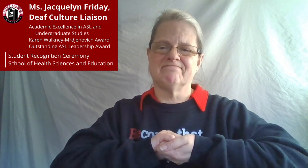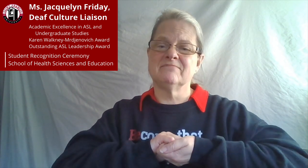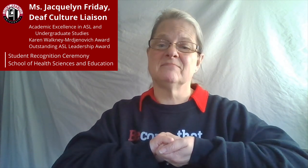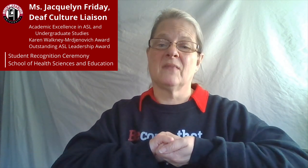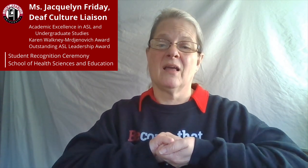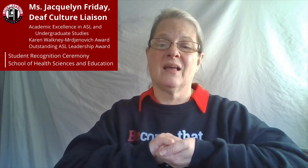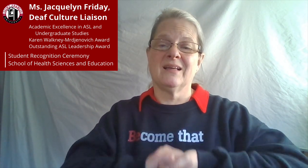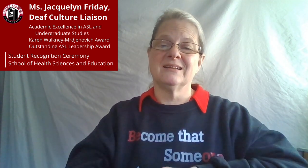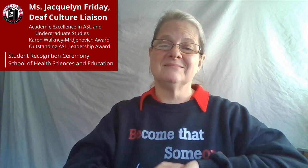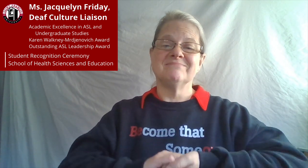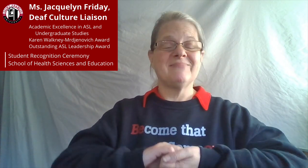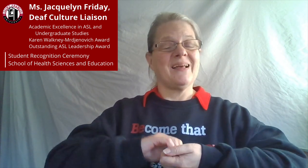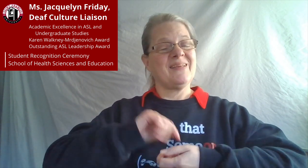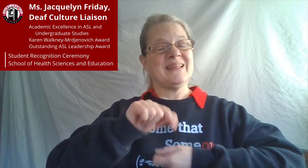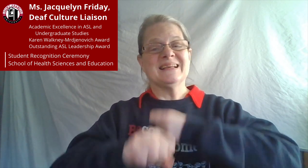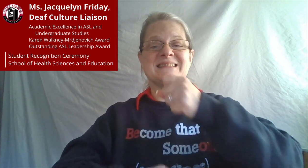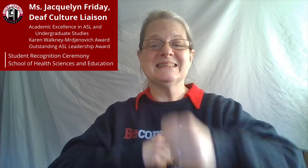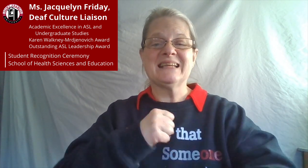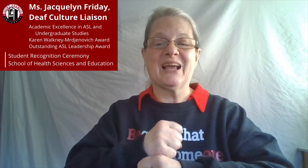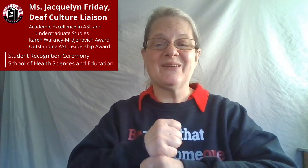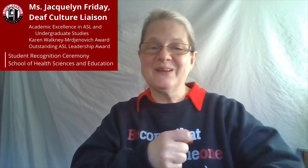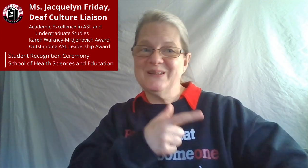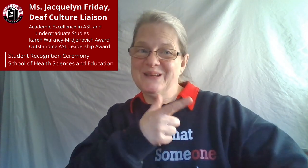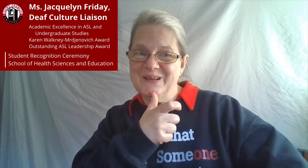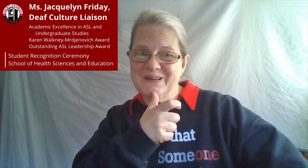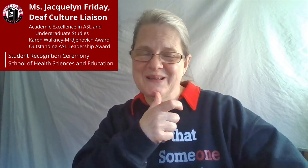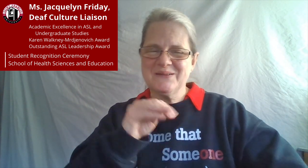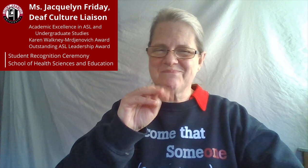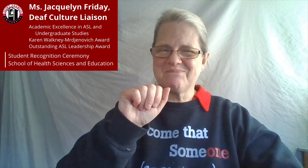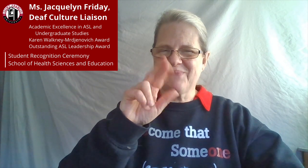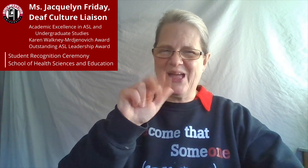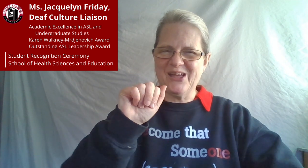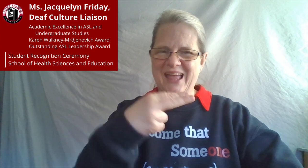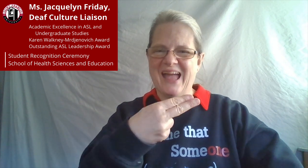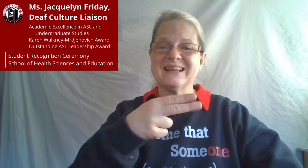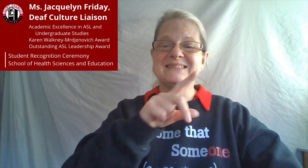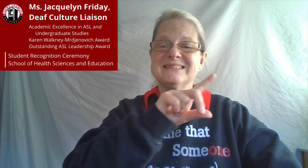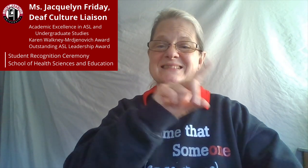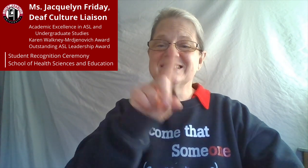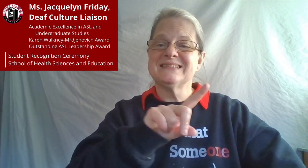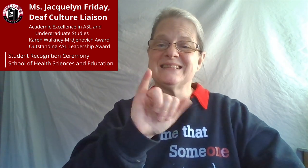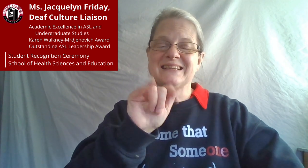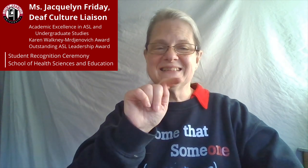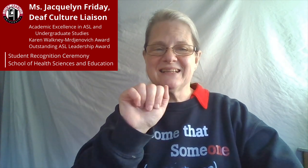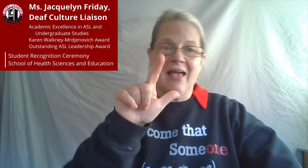This year's winner is Marah Zitalone!